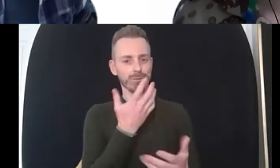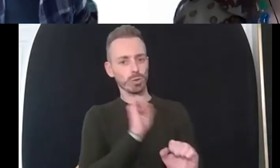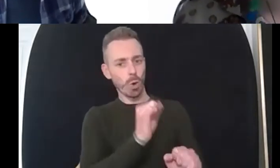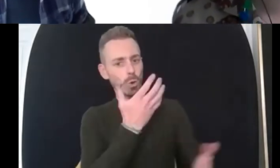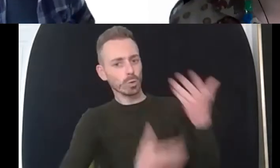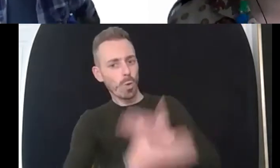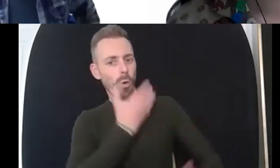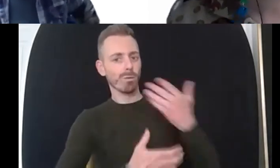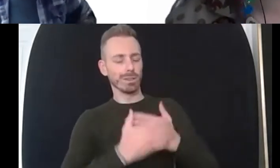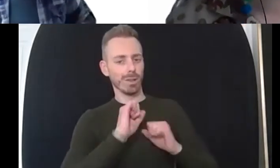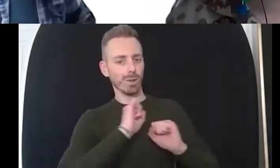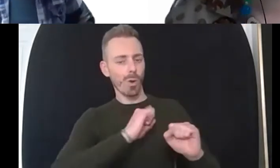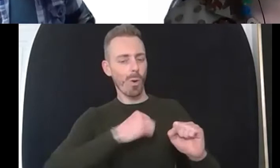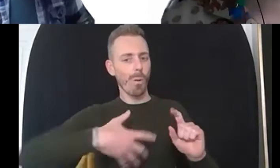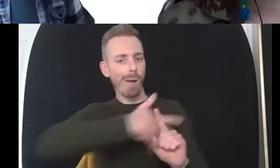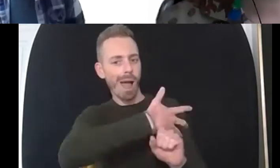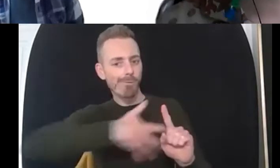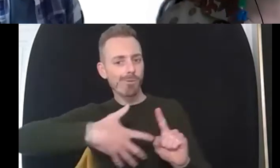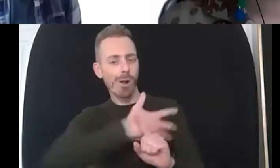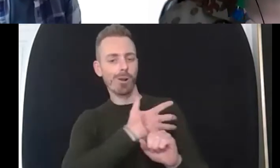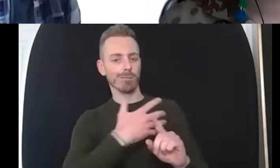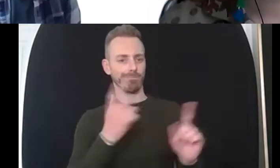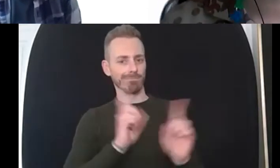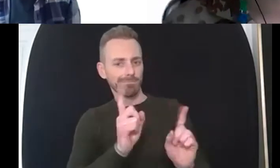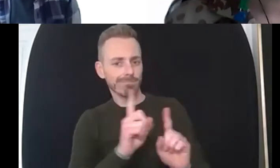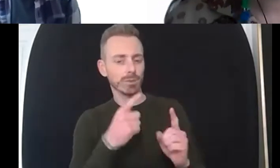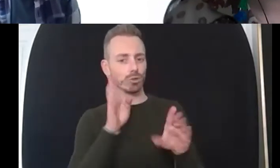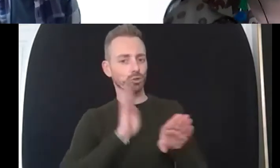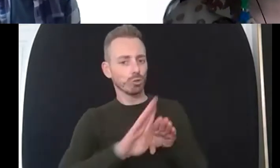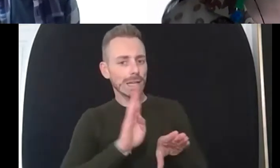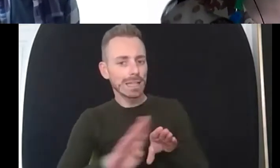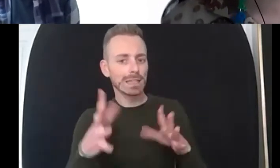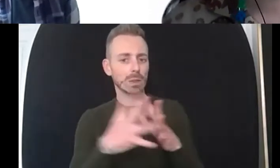and you know particularly where you trained at whittingham hospital and the little bit of history